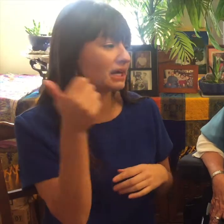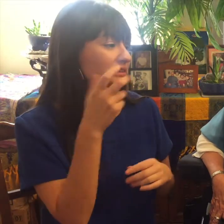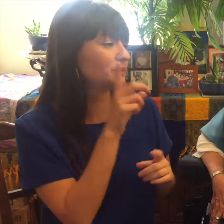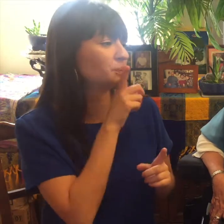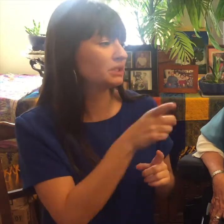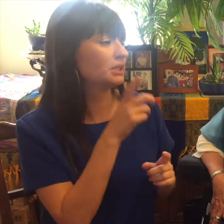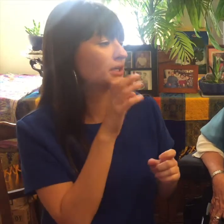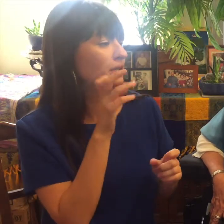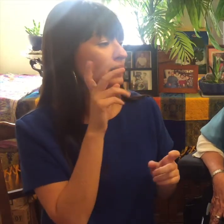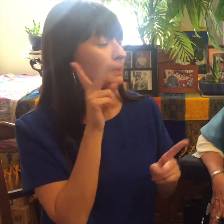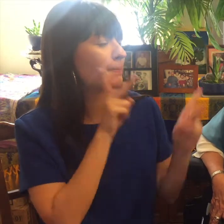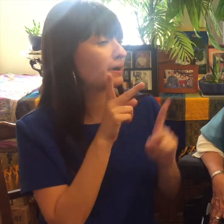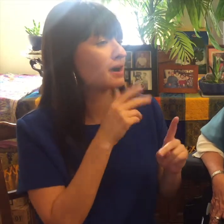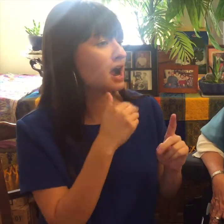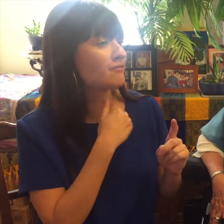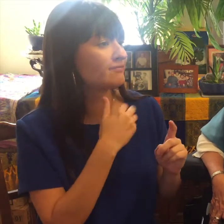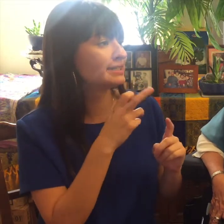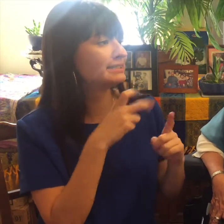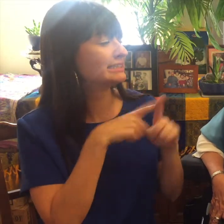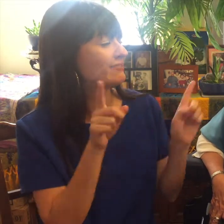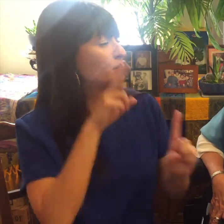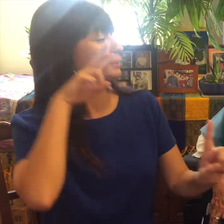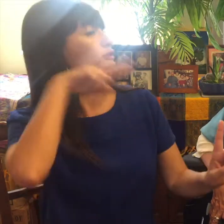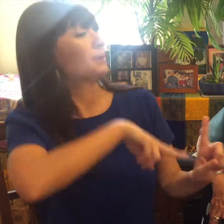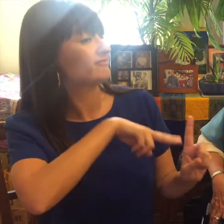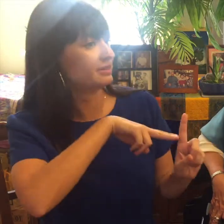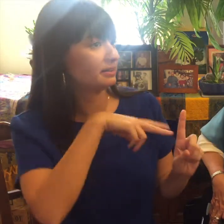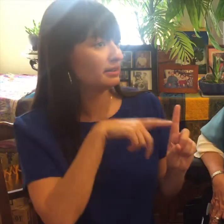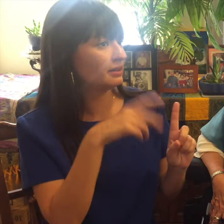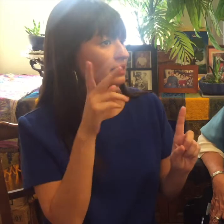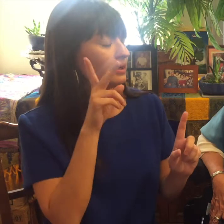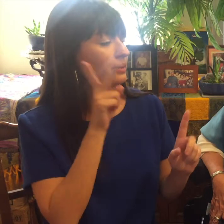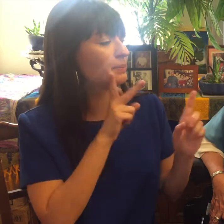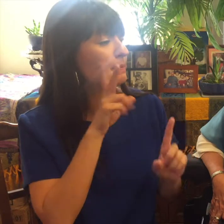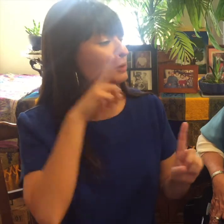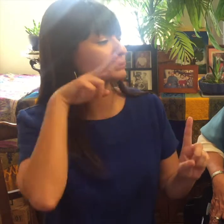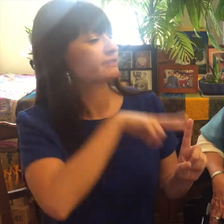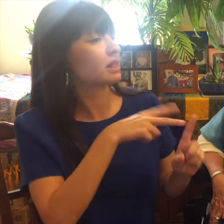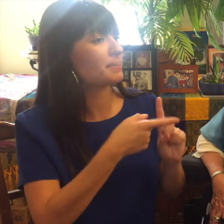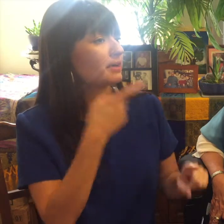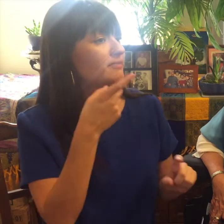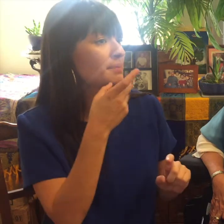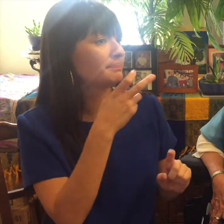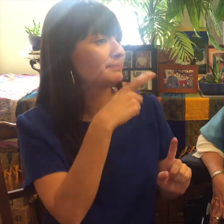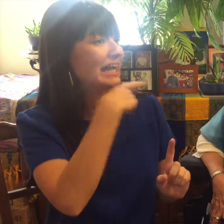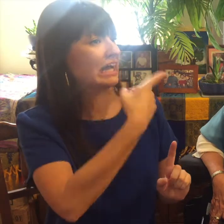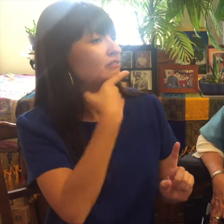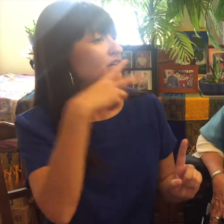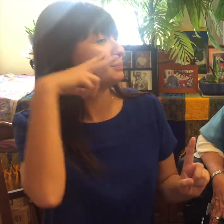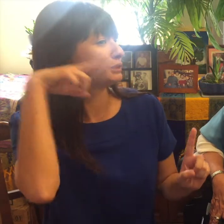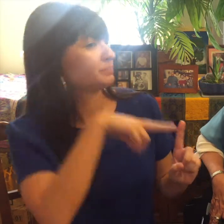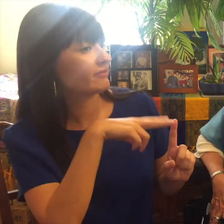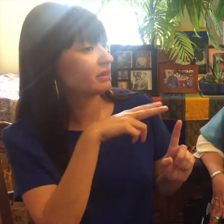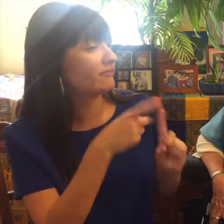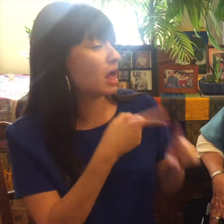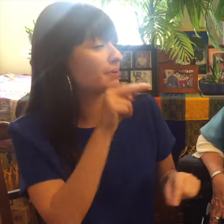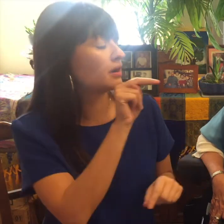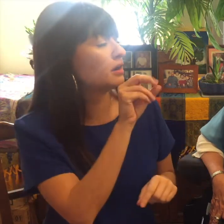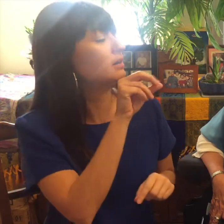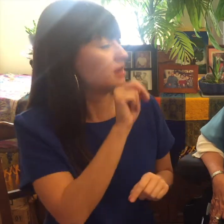sad but really people have a different view a different perspective coming from